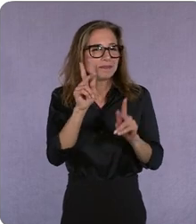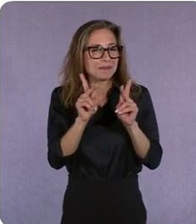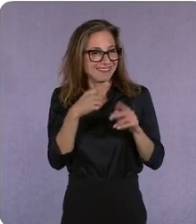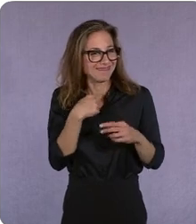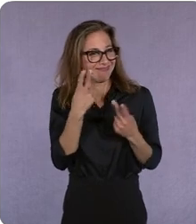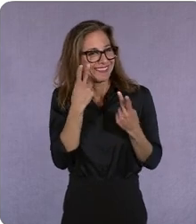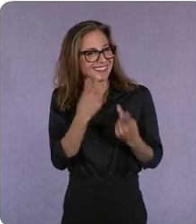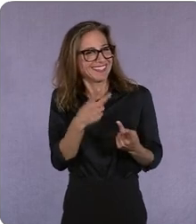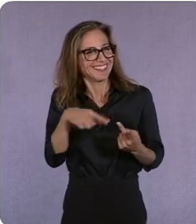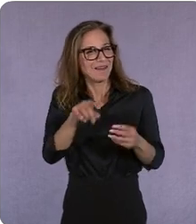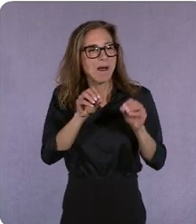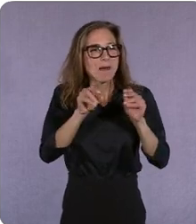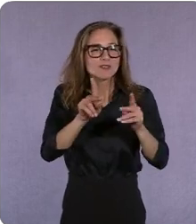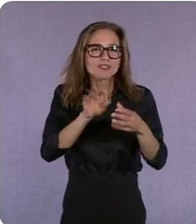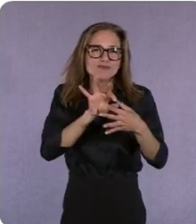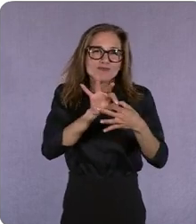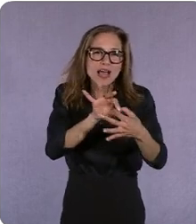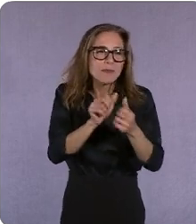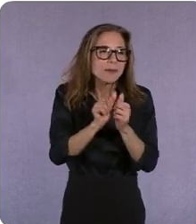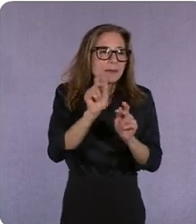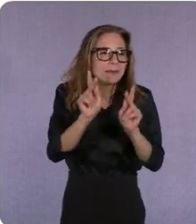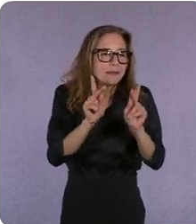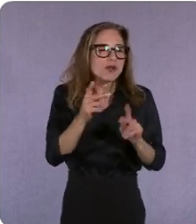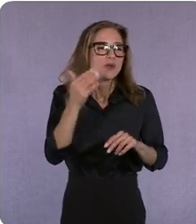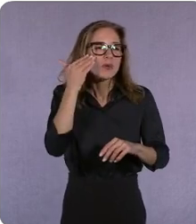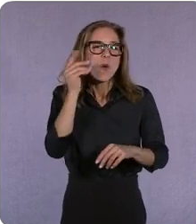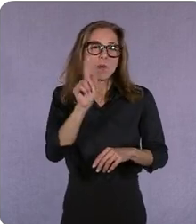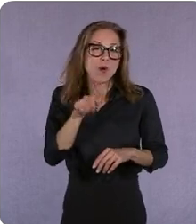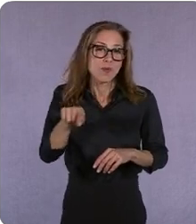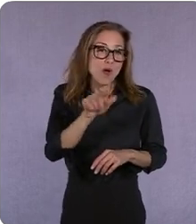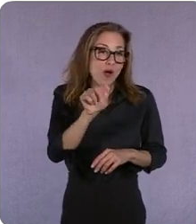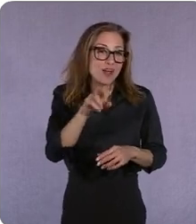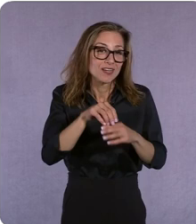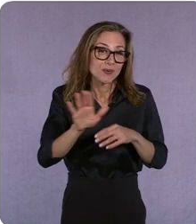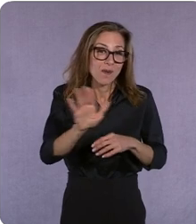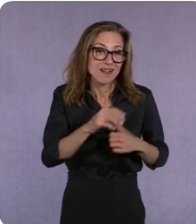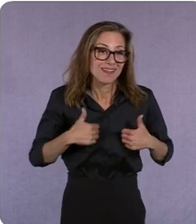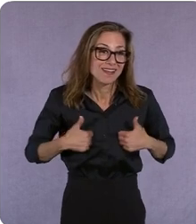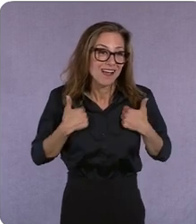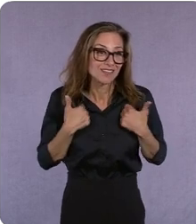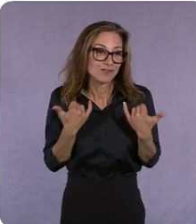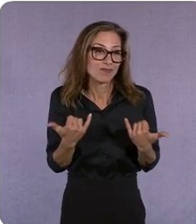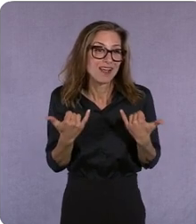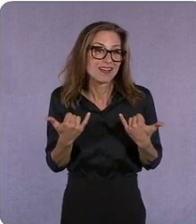know where you are in your life right now you're trying to make 27 school events and it's a big